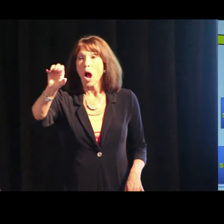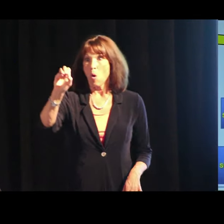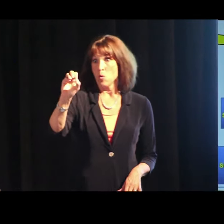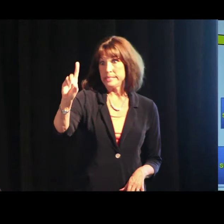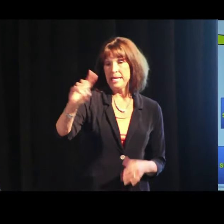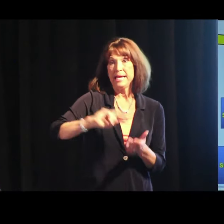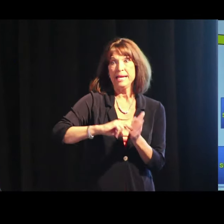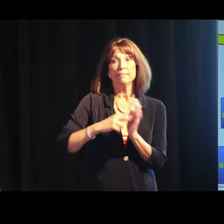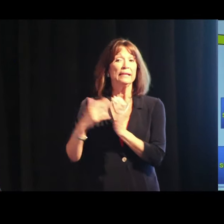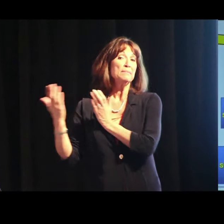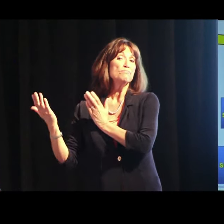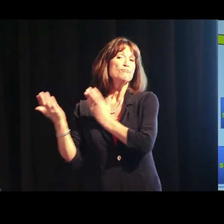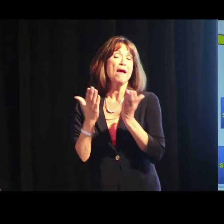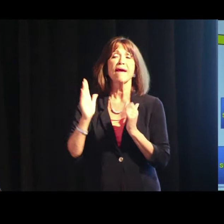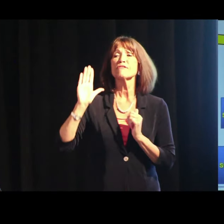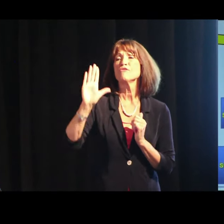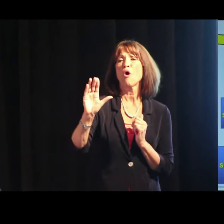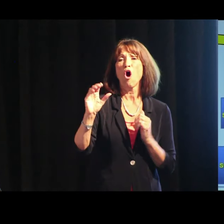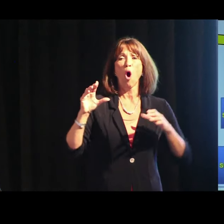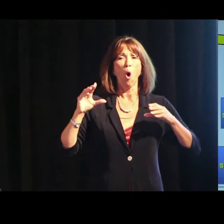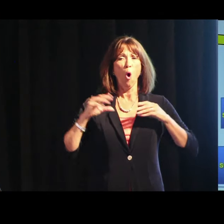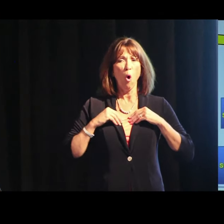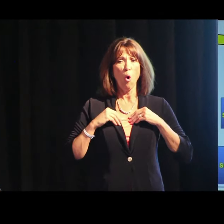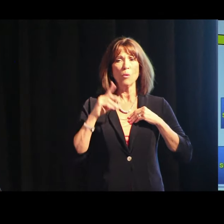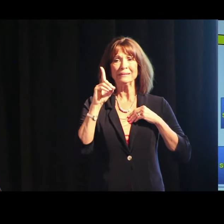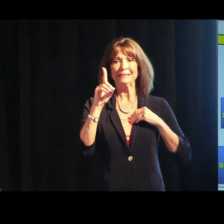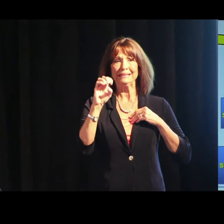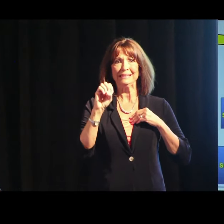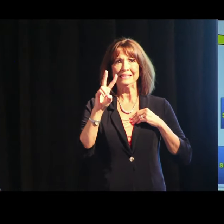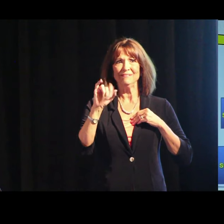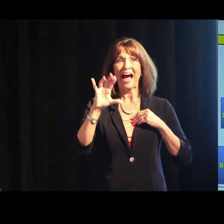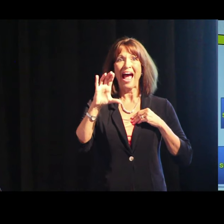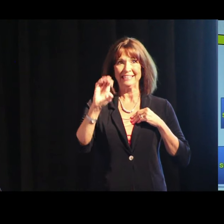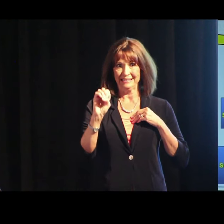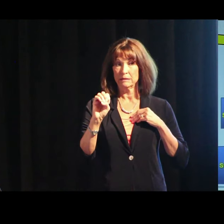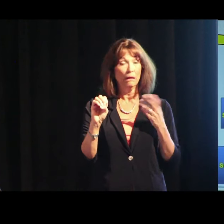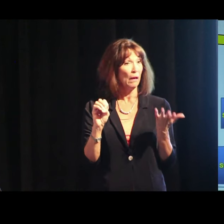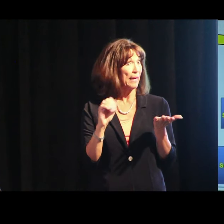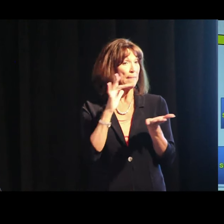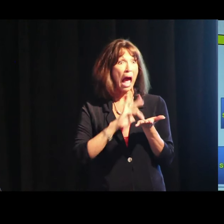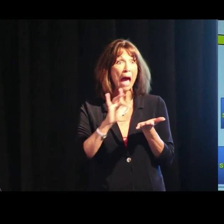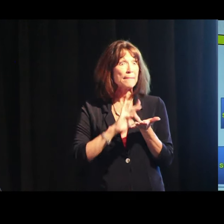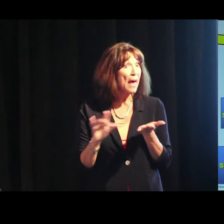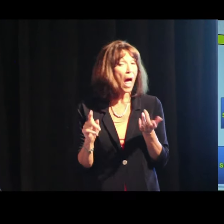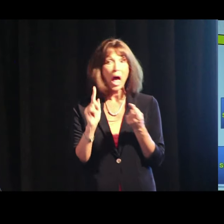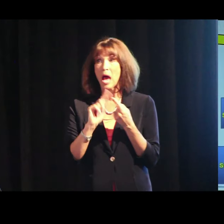It means “Bring Your Own Device.” It could be an iPad,